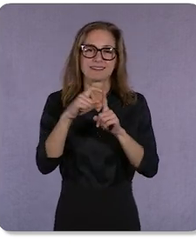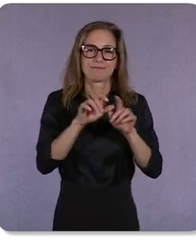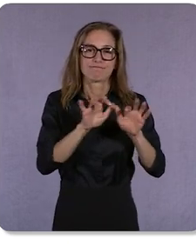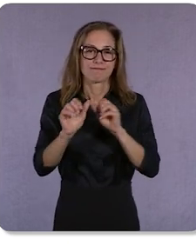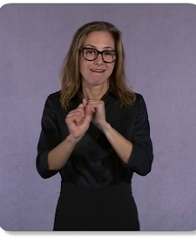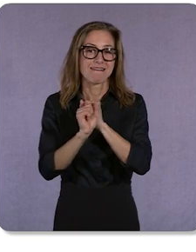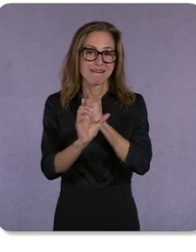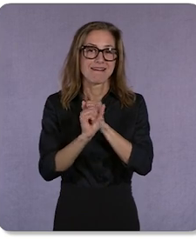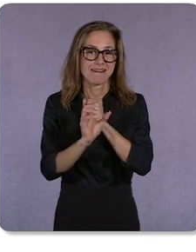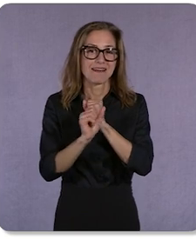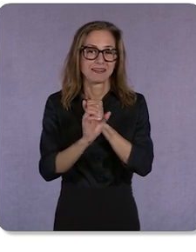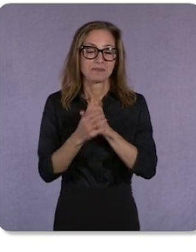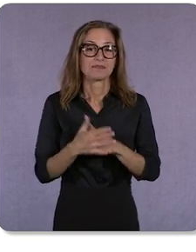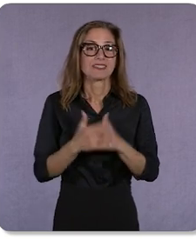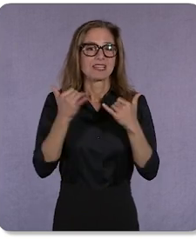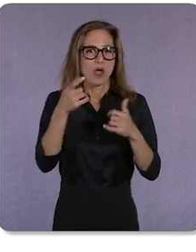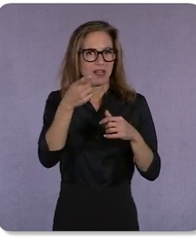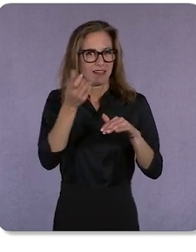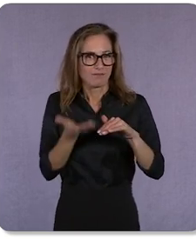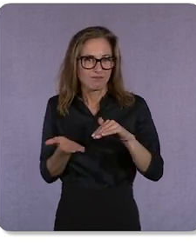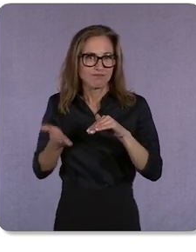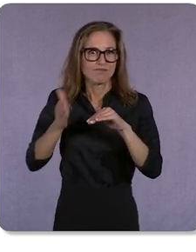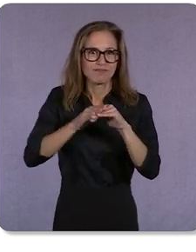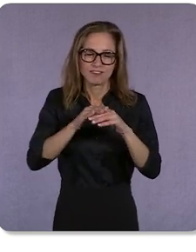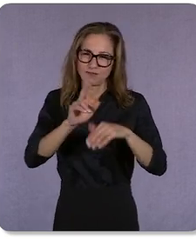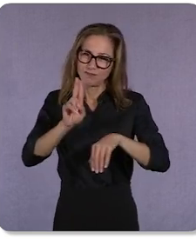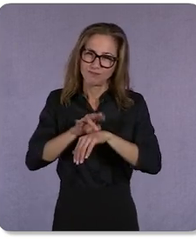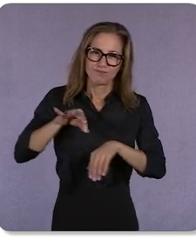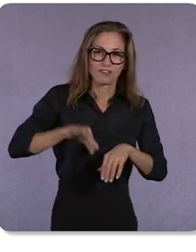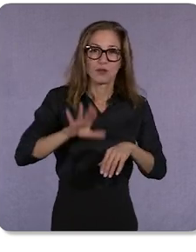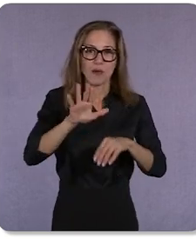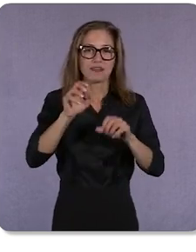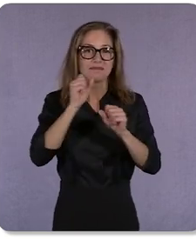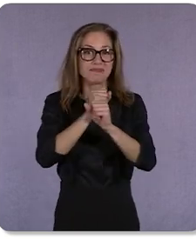Now you’ll be able to leverage your visual assets for new opportunities.